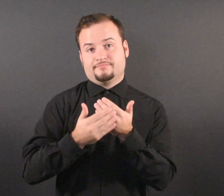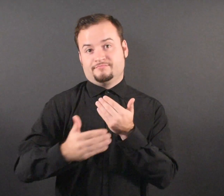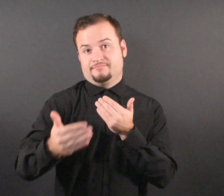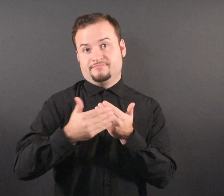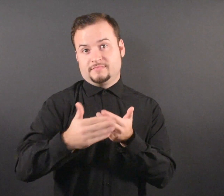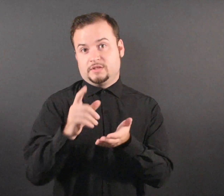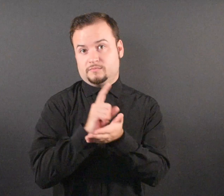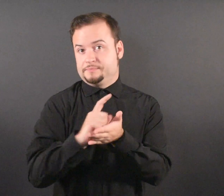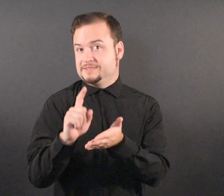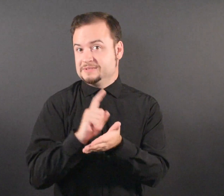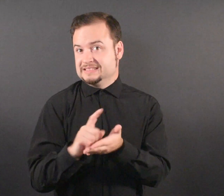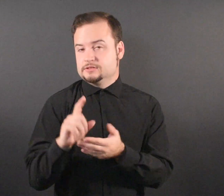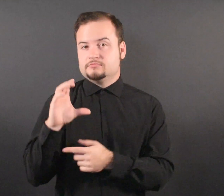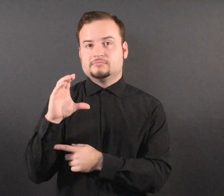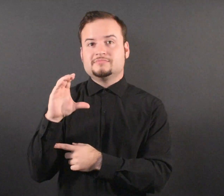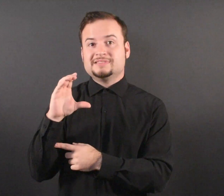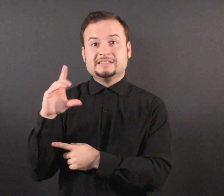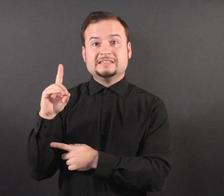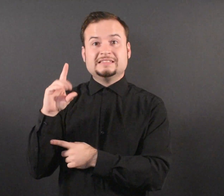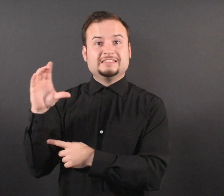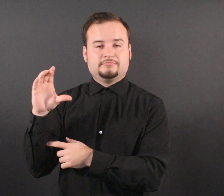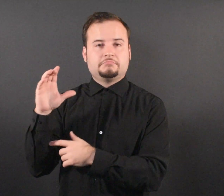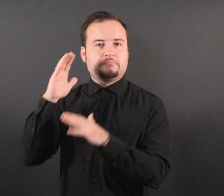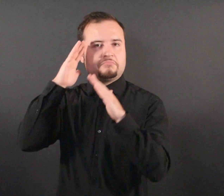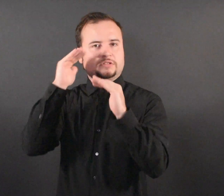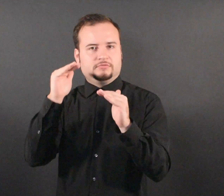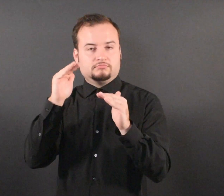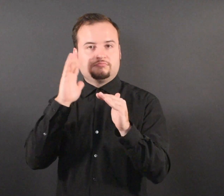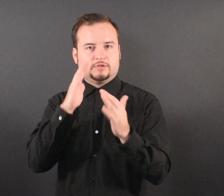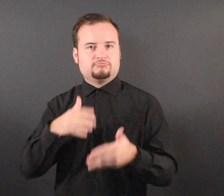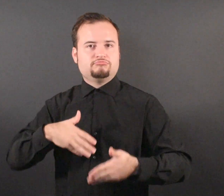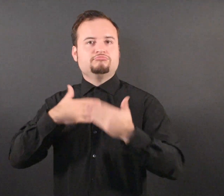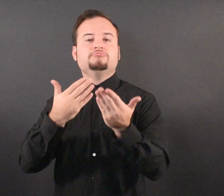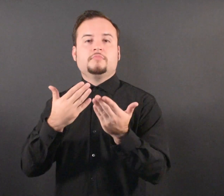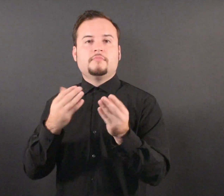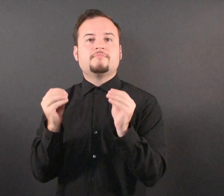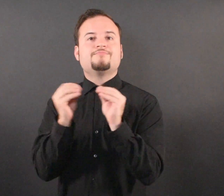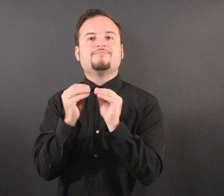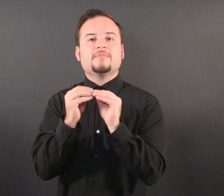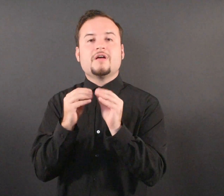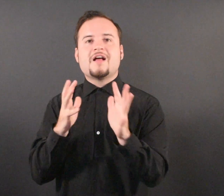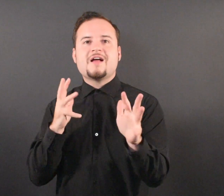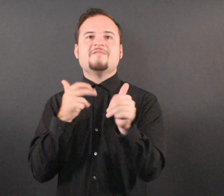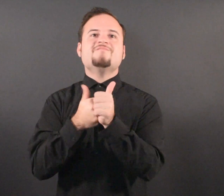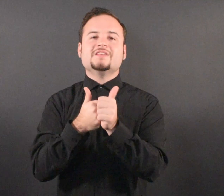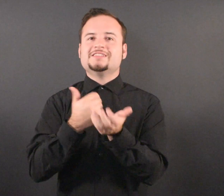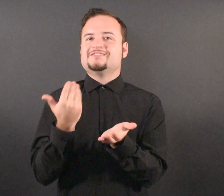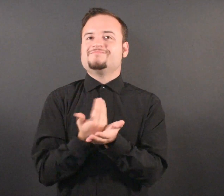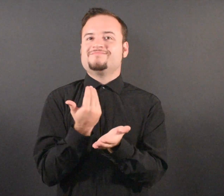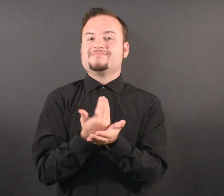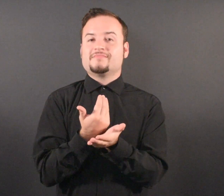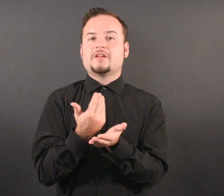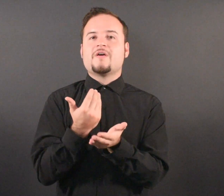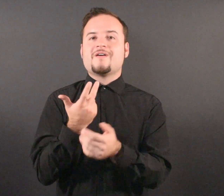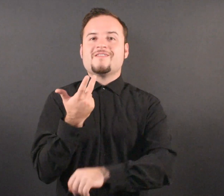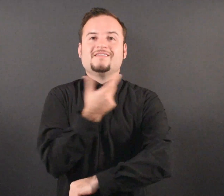In the coming weeks, CDC also expects to recommend updated COVID-19 boosters for